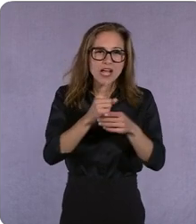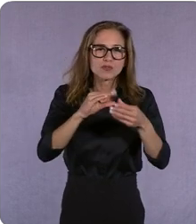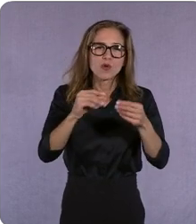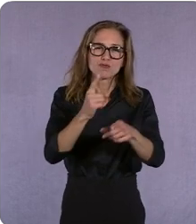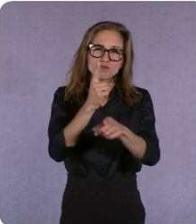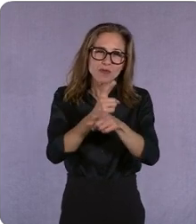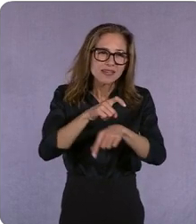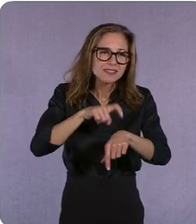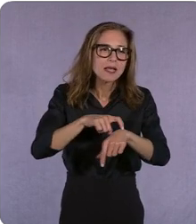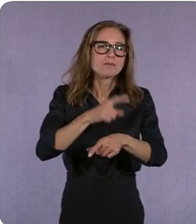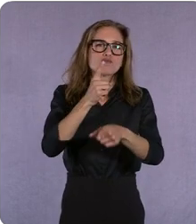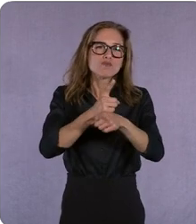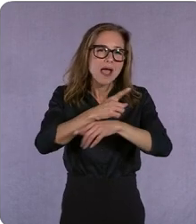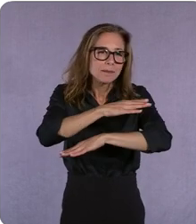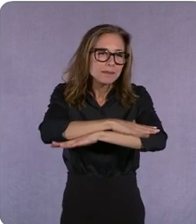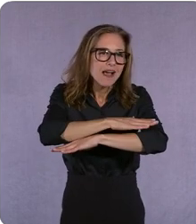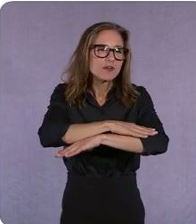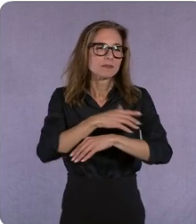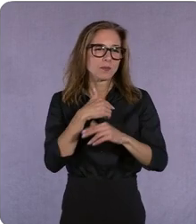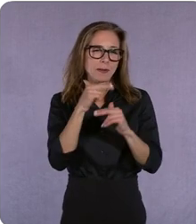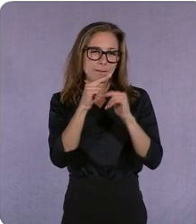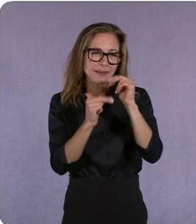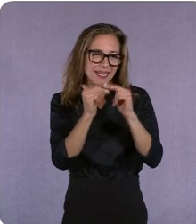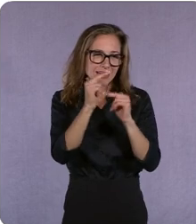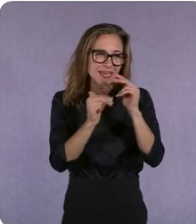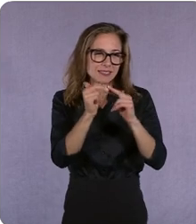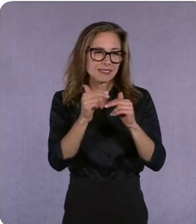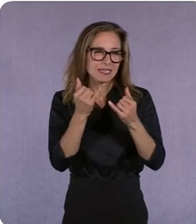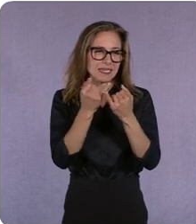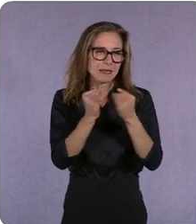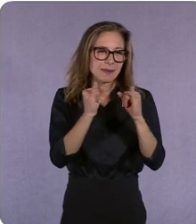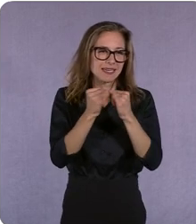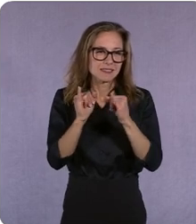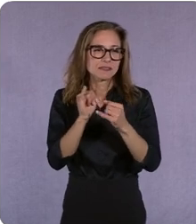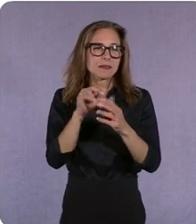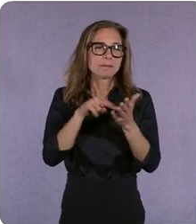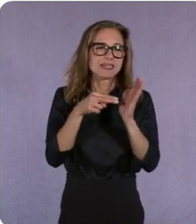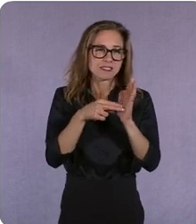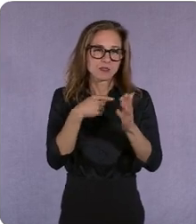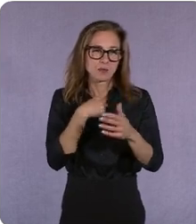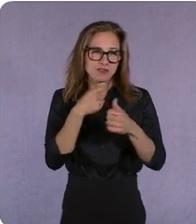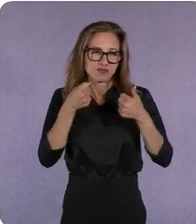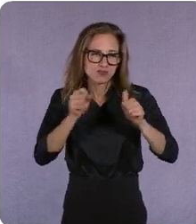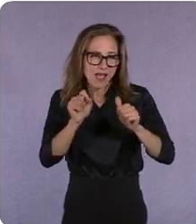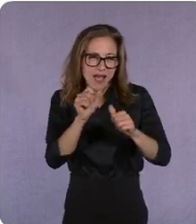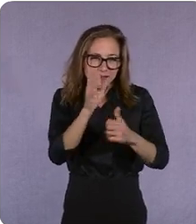built independently right because we mean that we try and find the right dream team the right